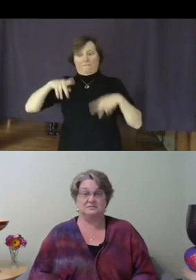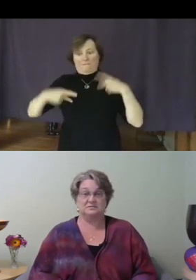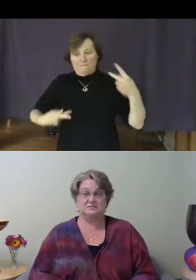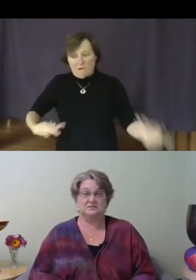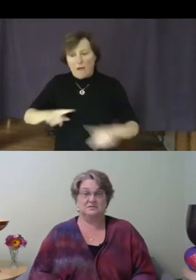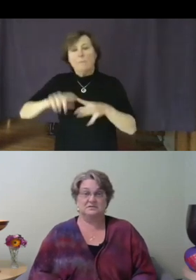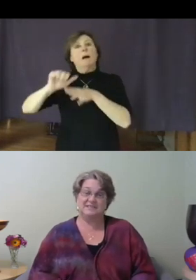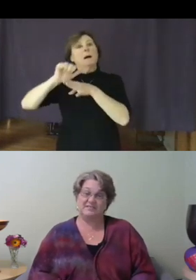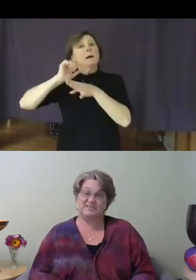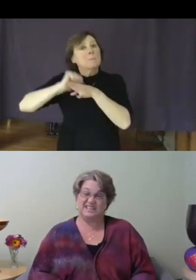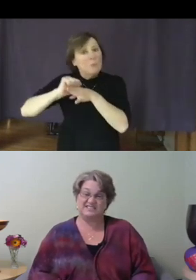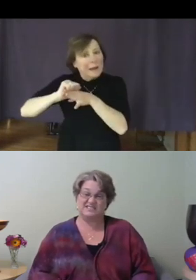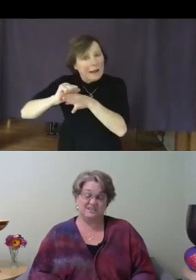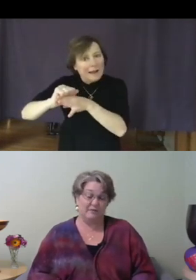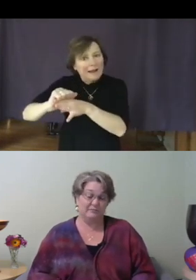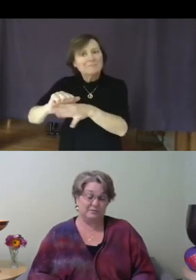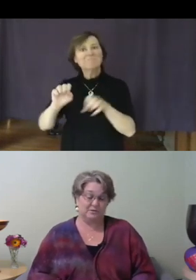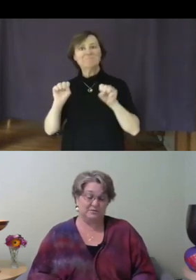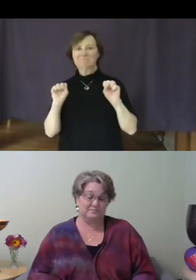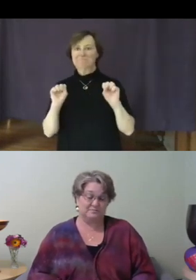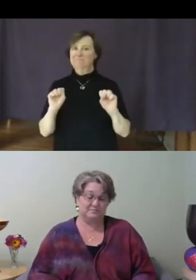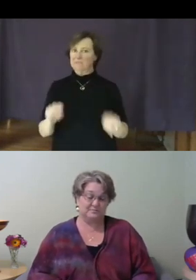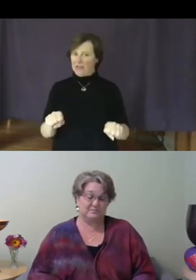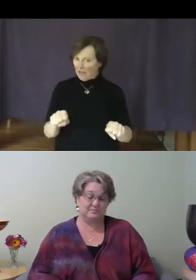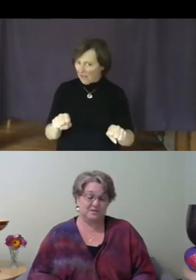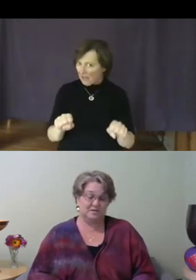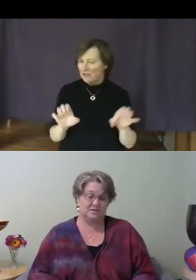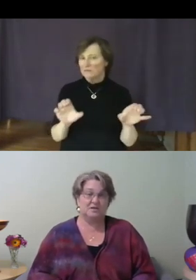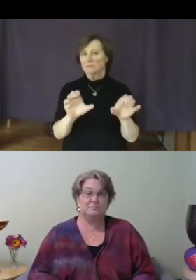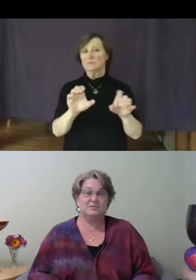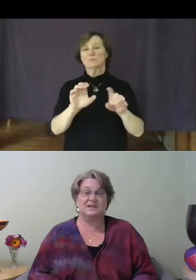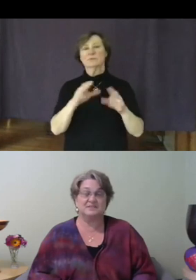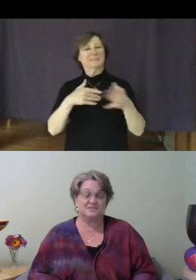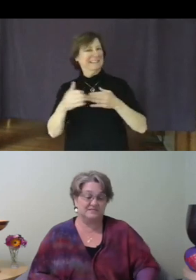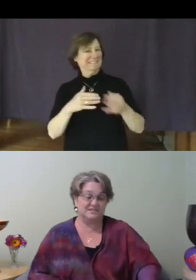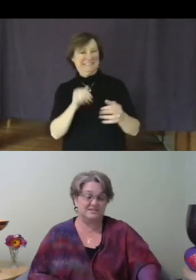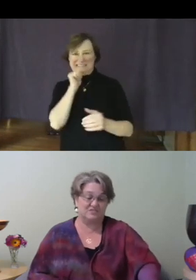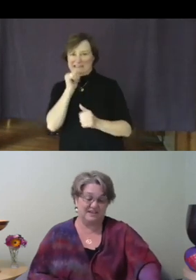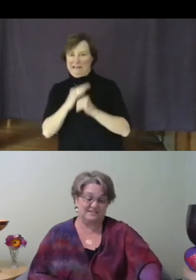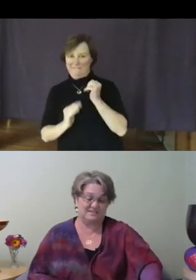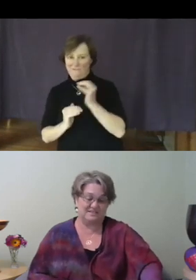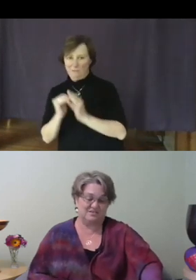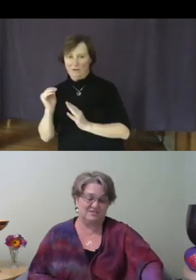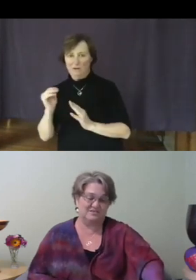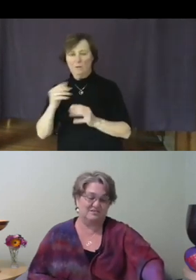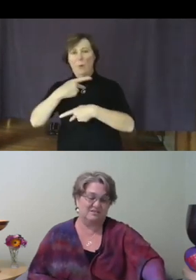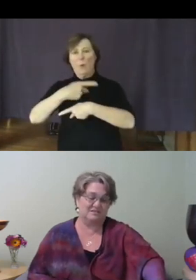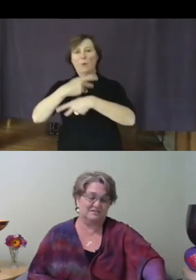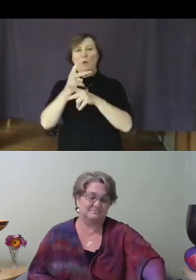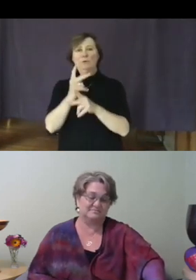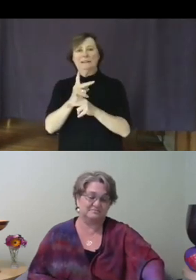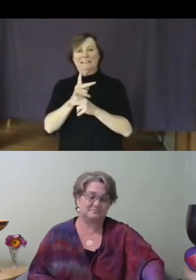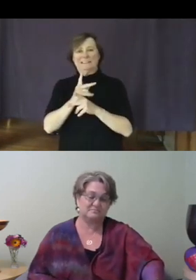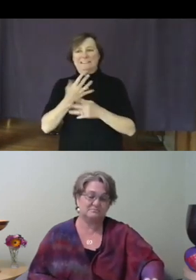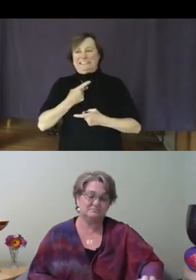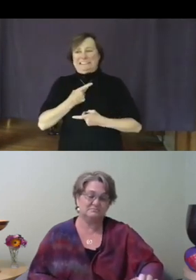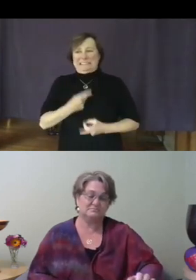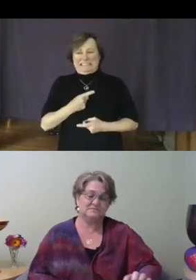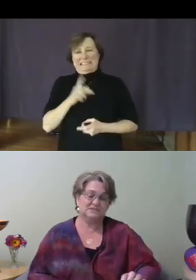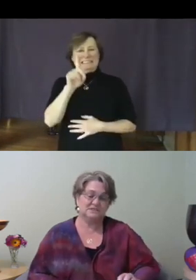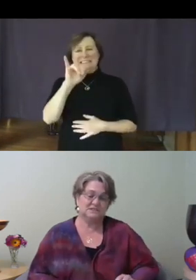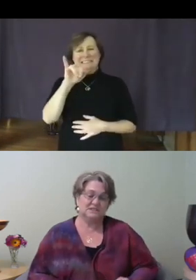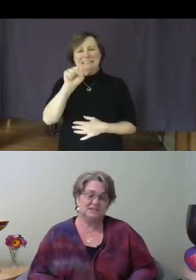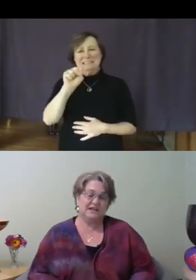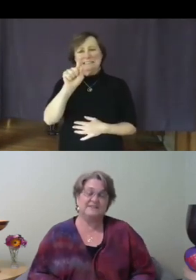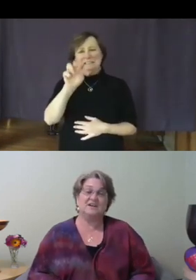nevertheless uncomfortable. Productive distress, it's also called. And then on